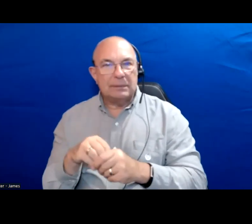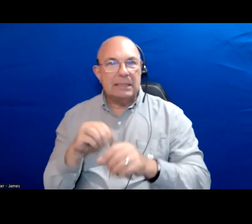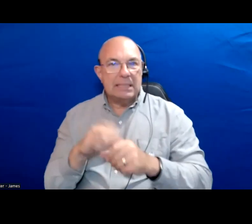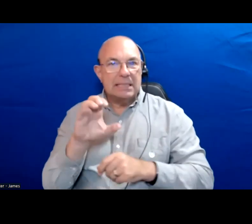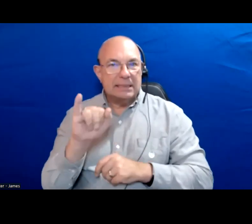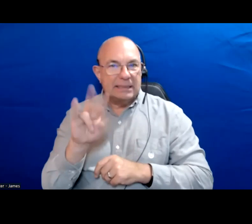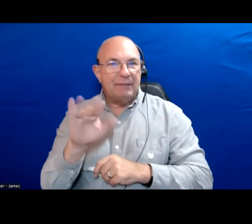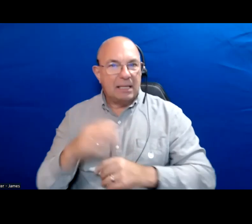people make their voices heard.